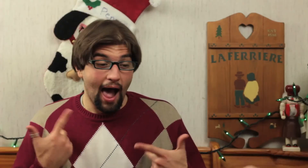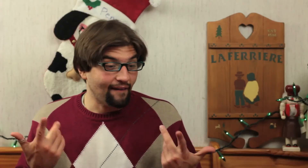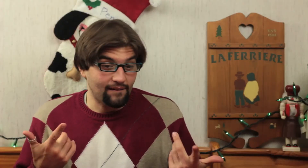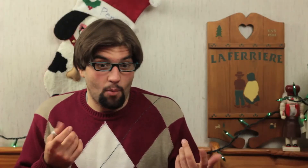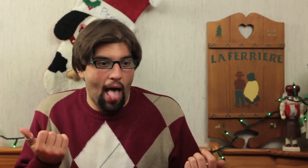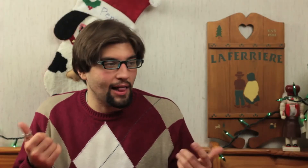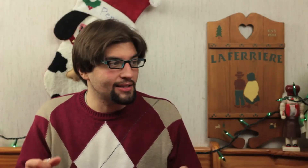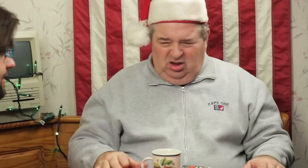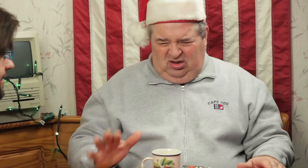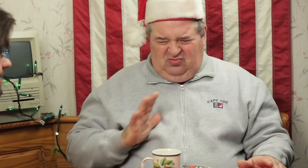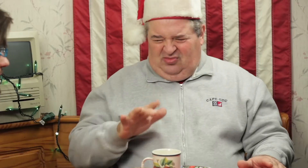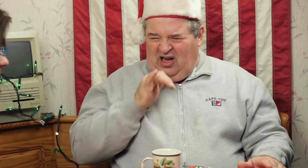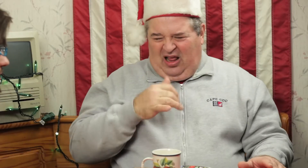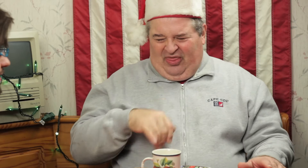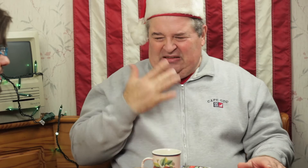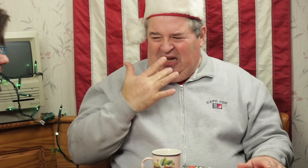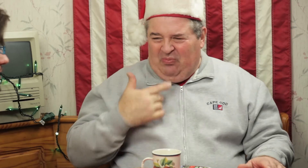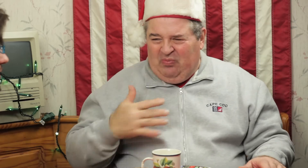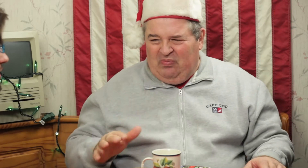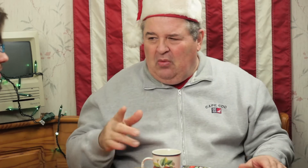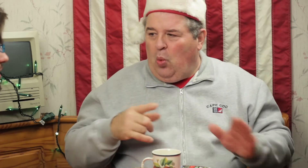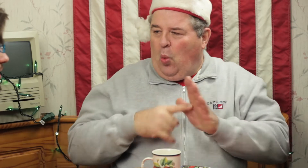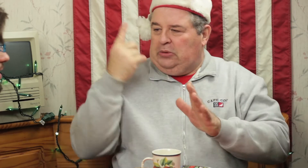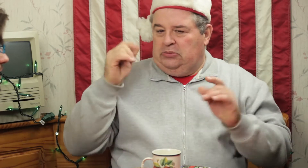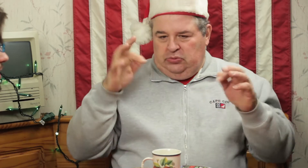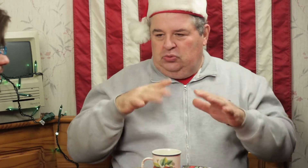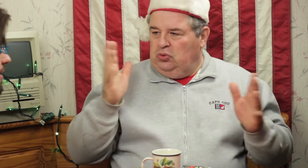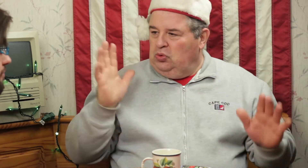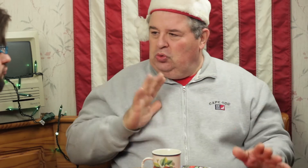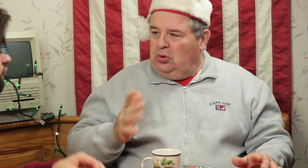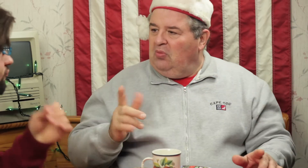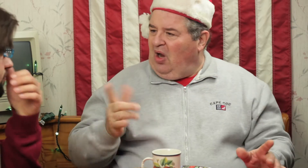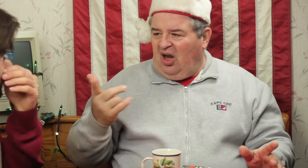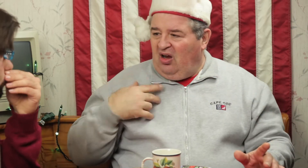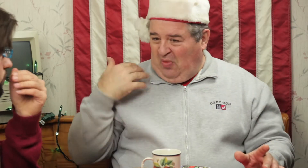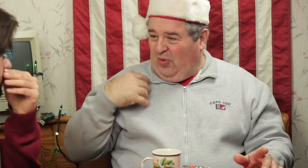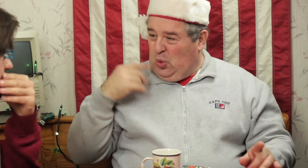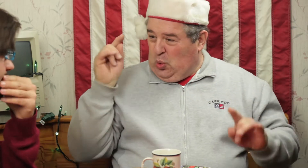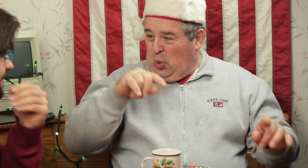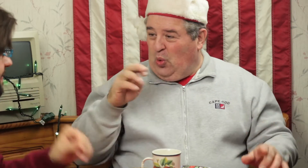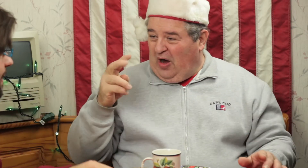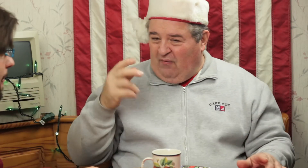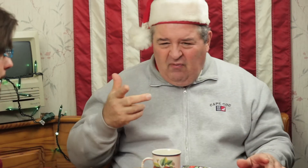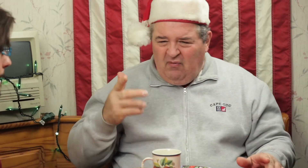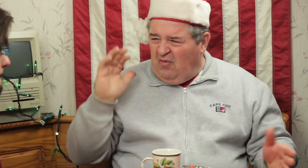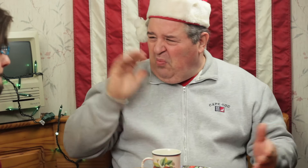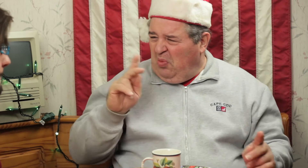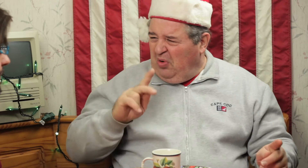Some people's lives, what else? I'm not like this type. Once in a while, a gathering is fine, but before I'd go on New Years Eve, and less people